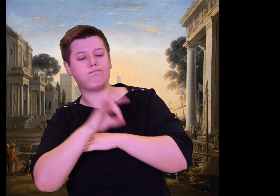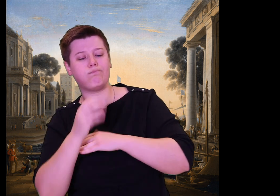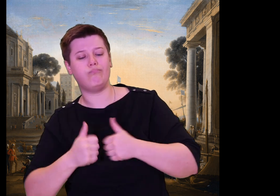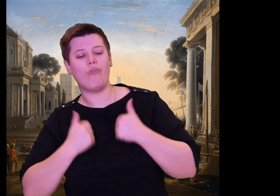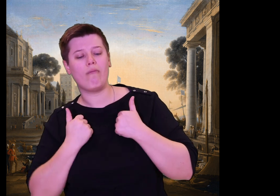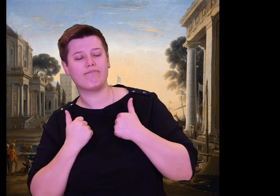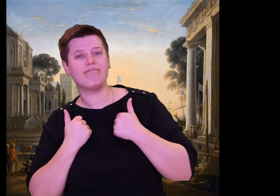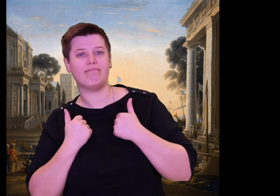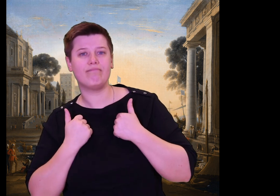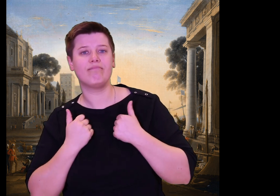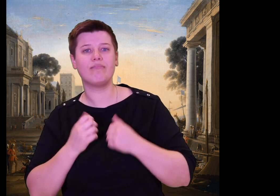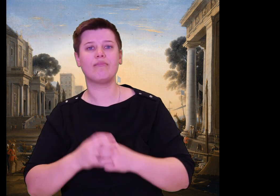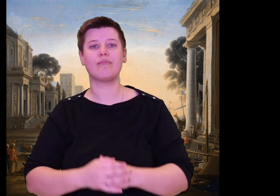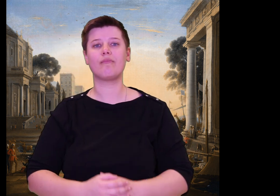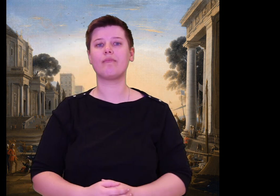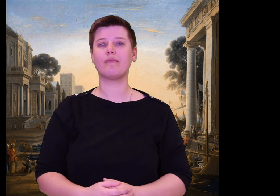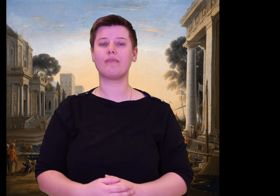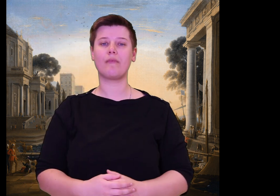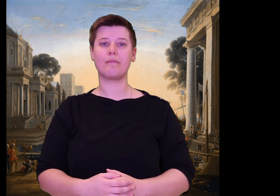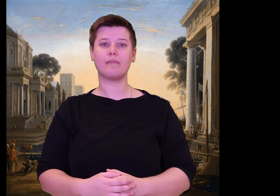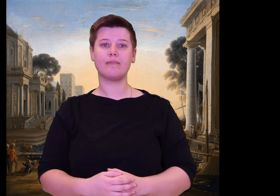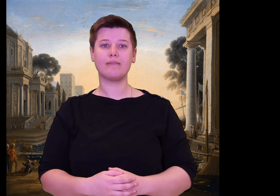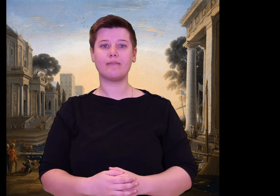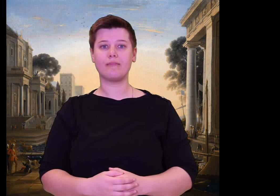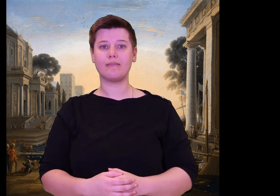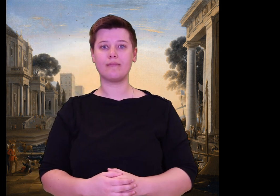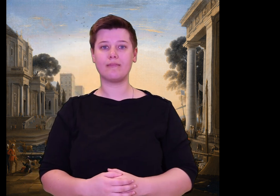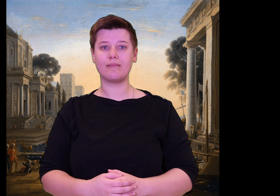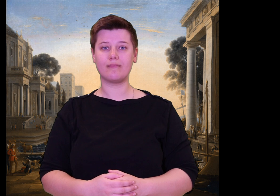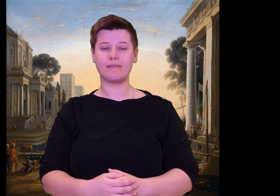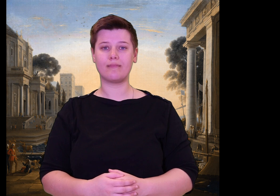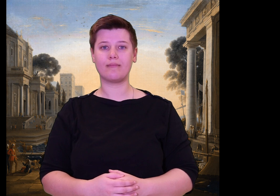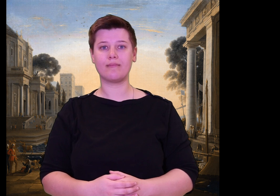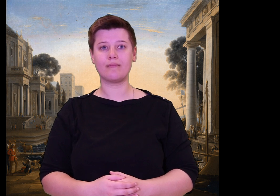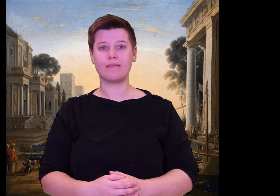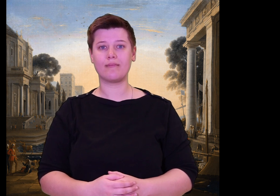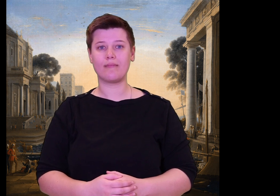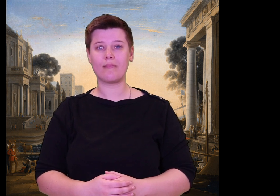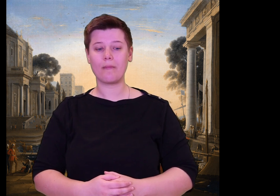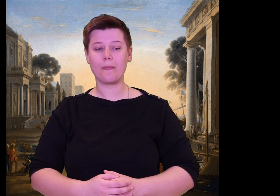out on an island where a goddess lives,